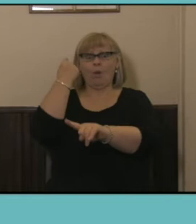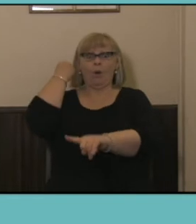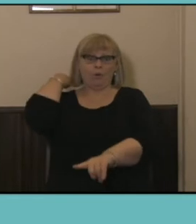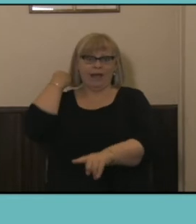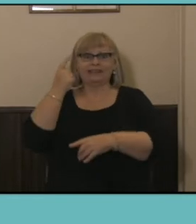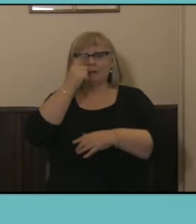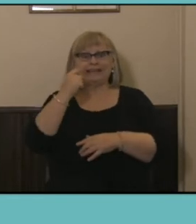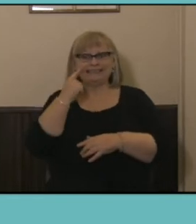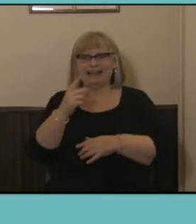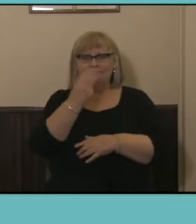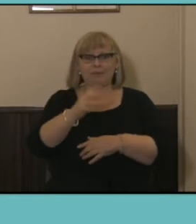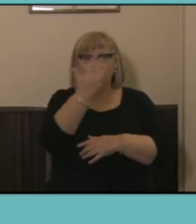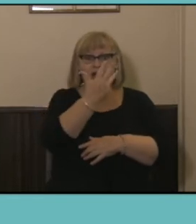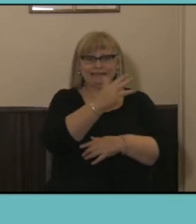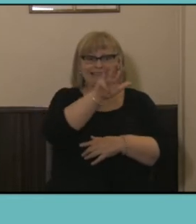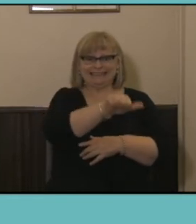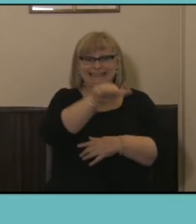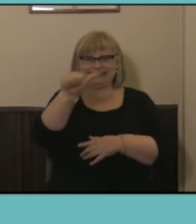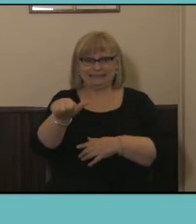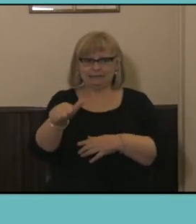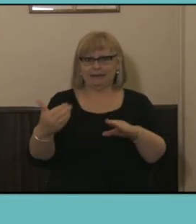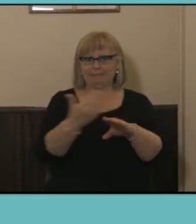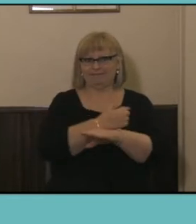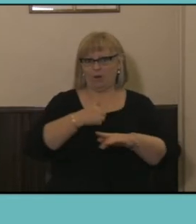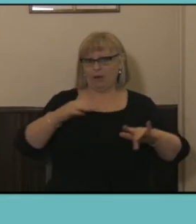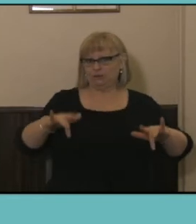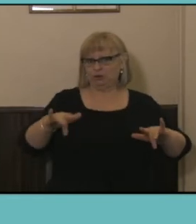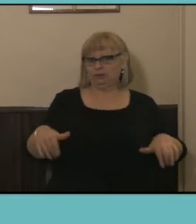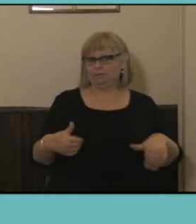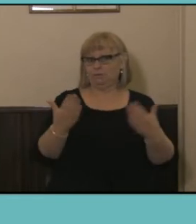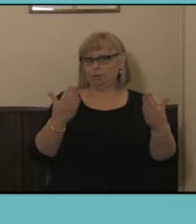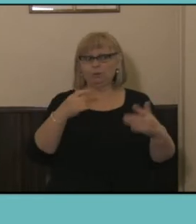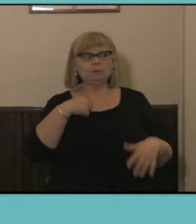in 1966, well and truly before my time, probably looking around the room well